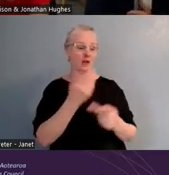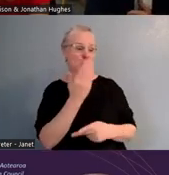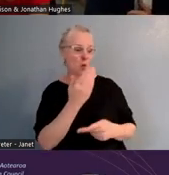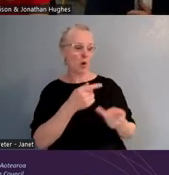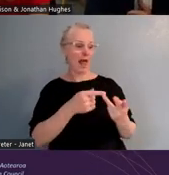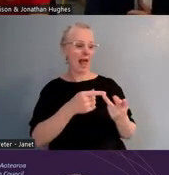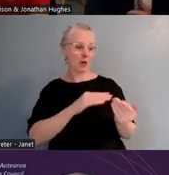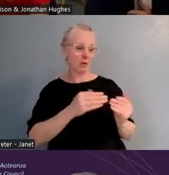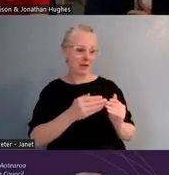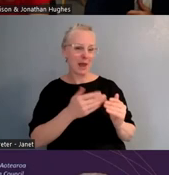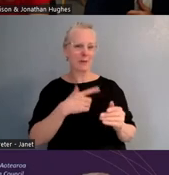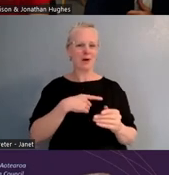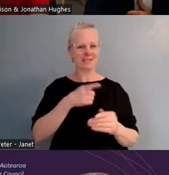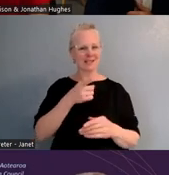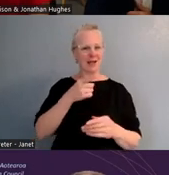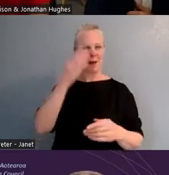who are willing to speak up for the children,